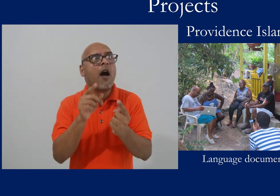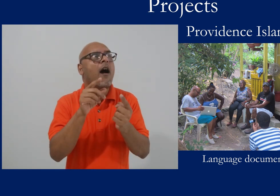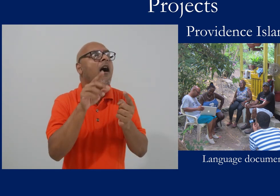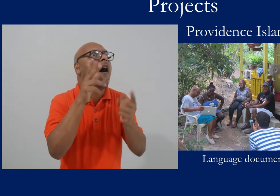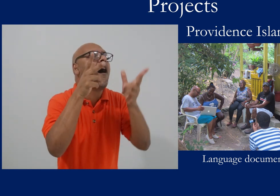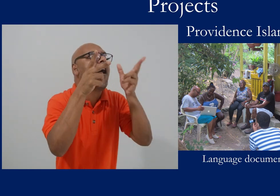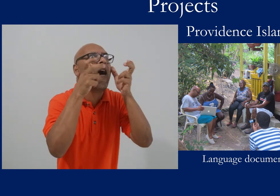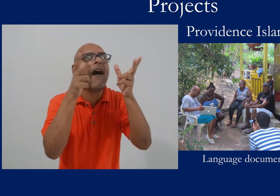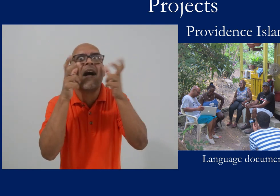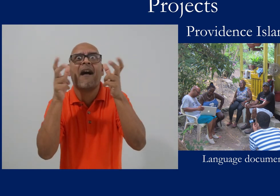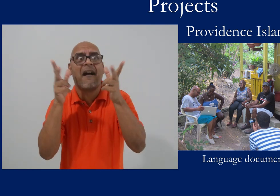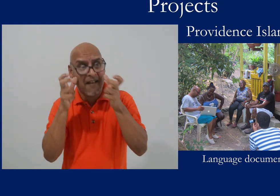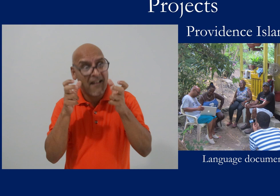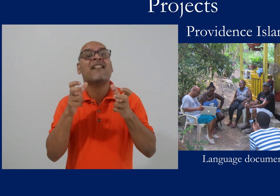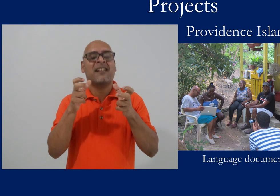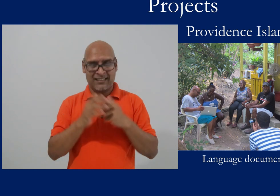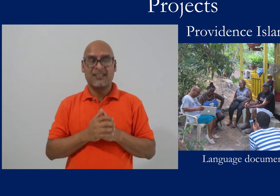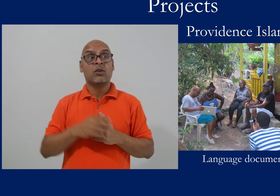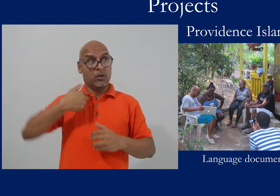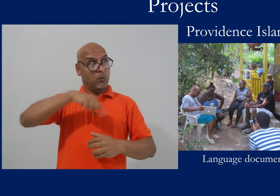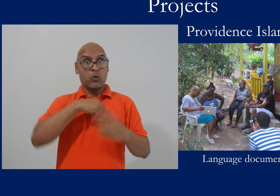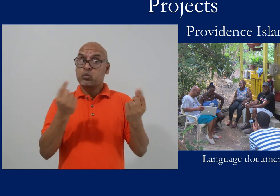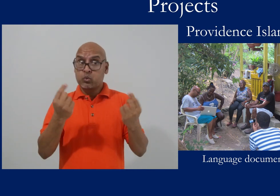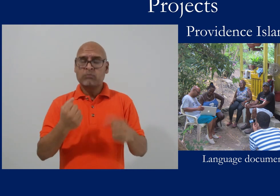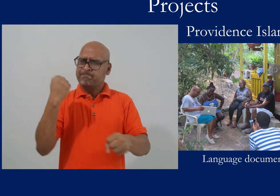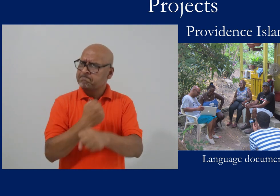the other deaf people in Providence he started taking in all the information.